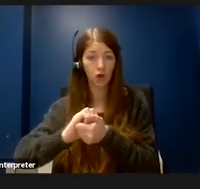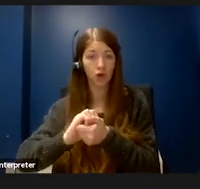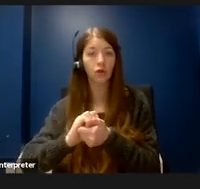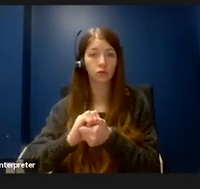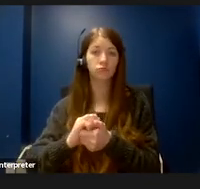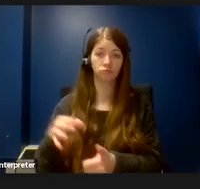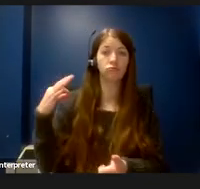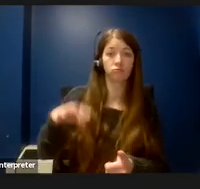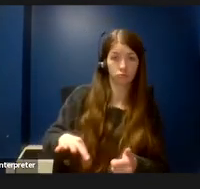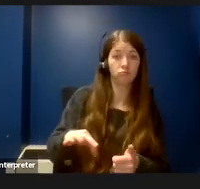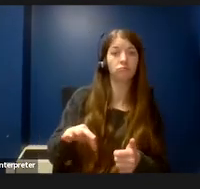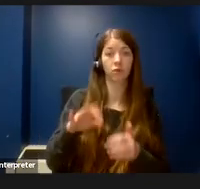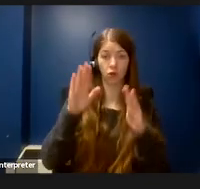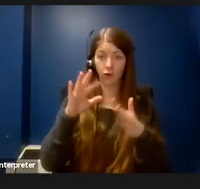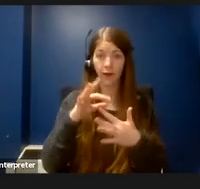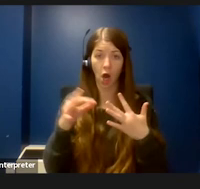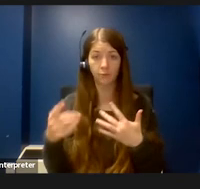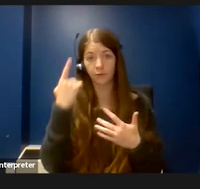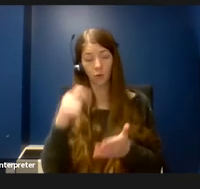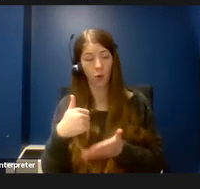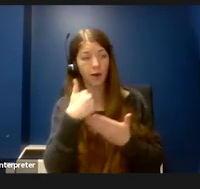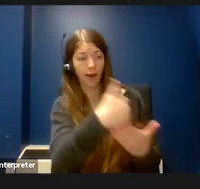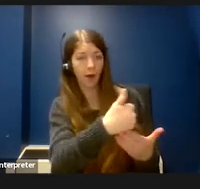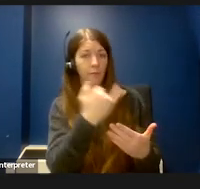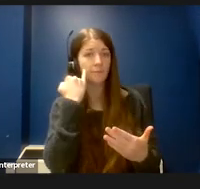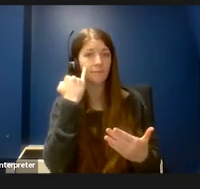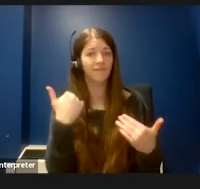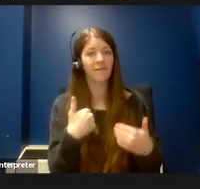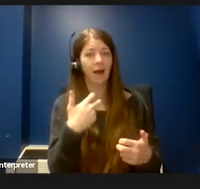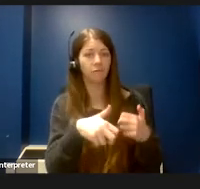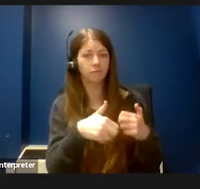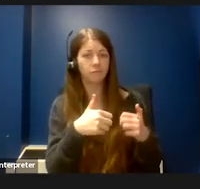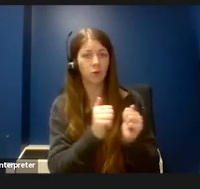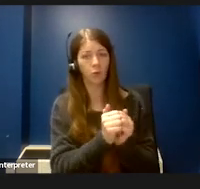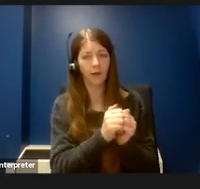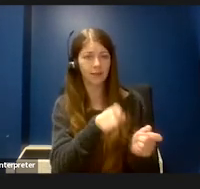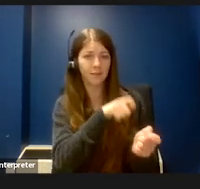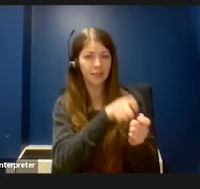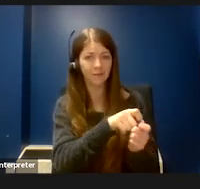specific tasks, which is something we do all the time. I remember there were certain people